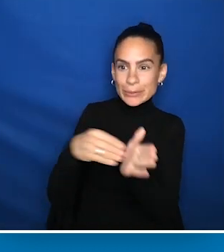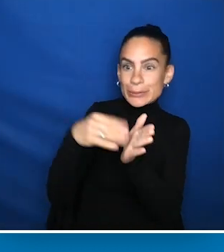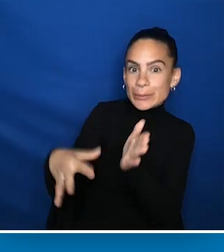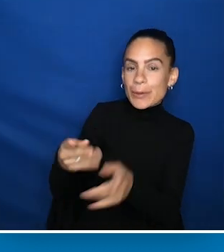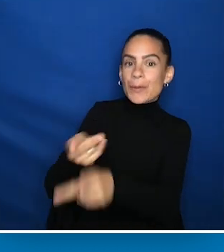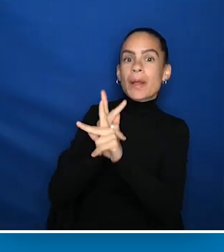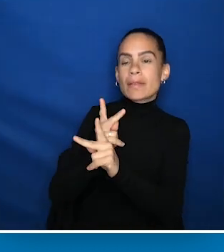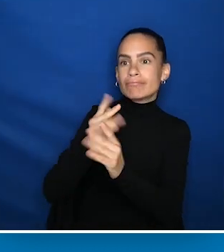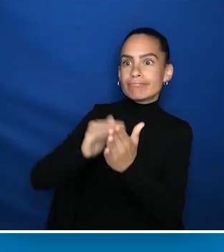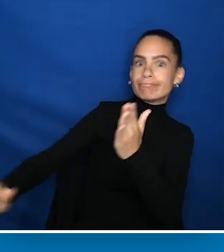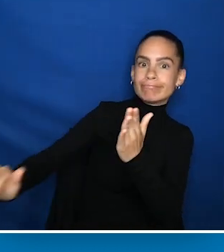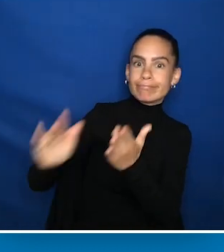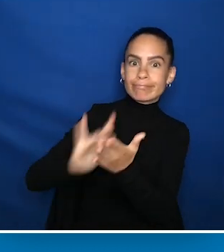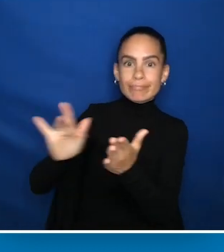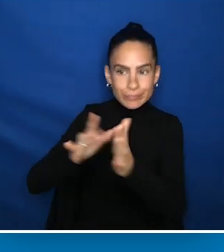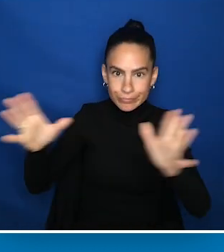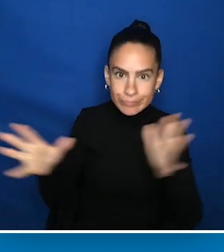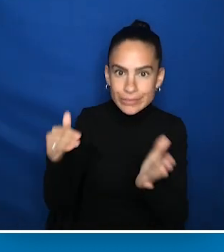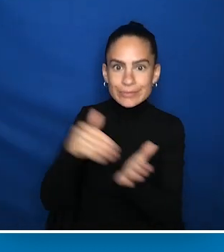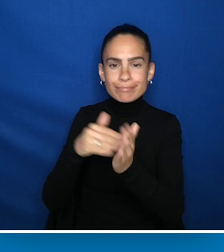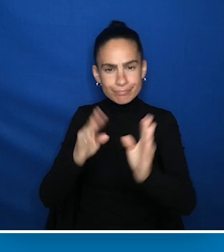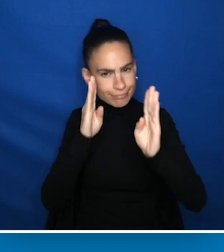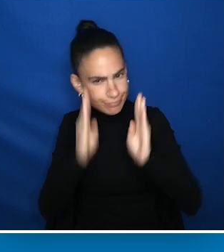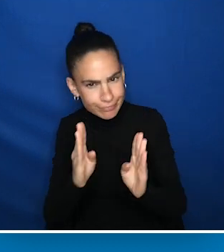to focus on our community, and additional incentives